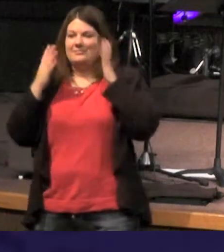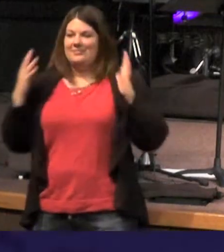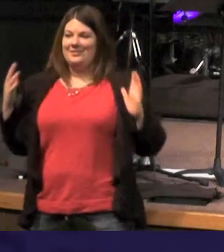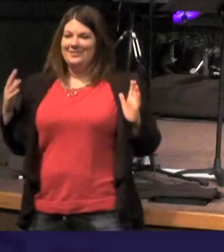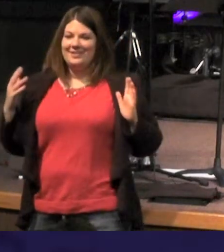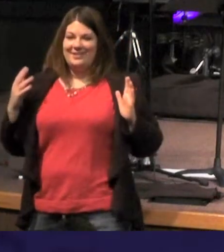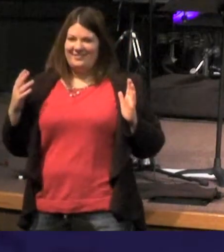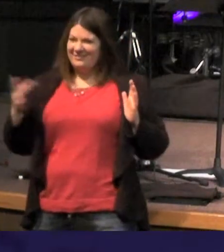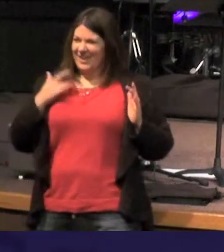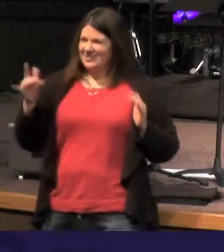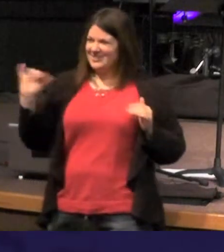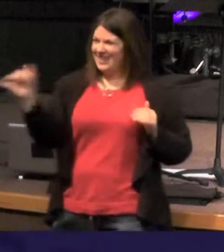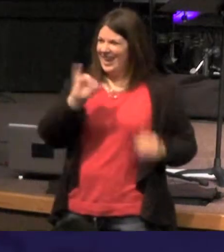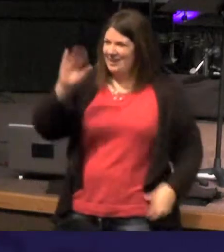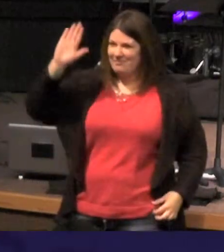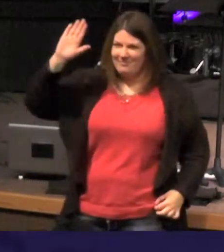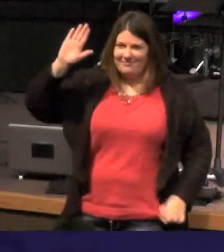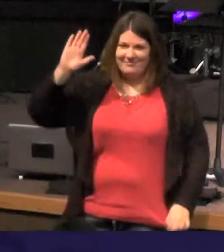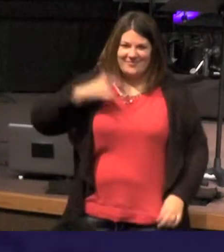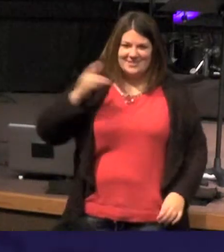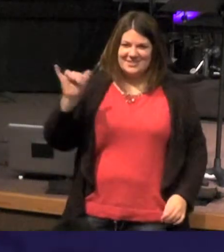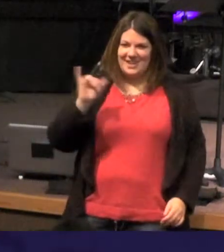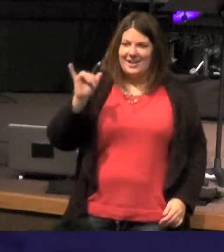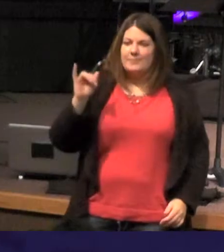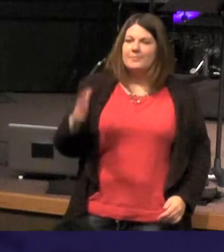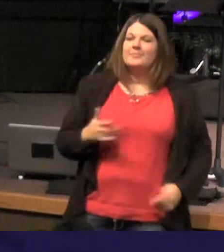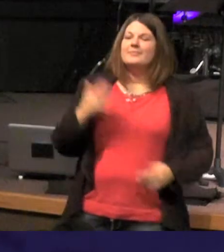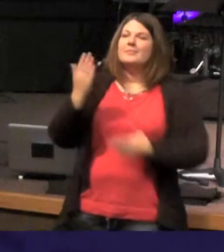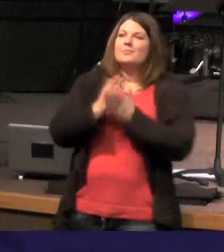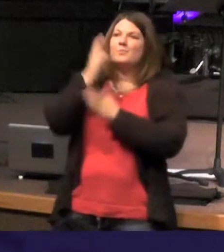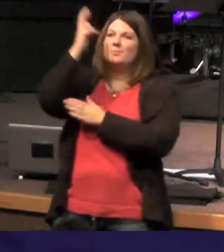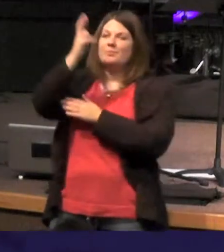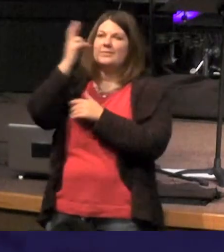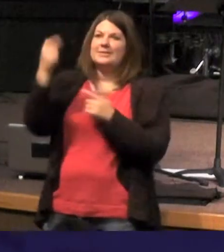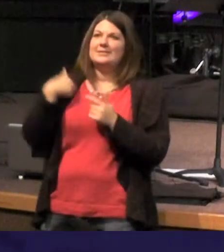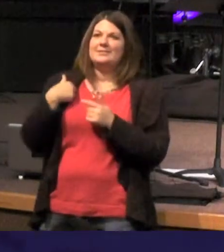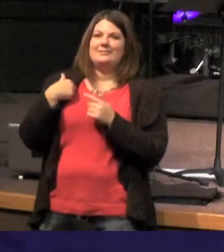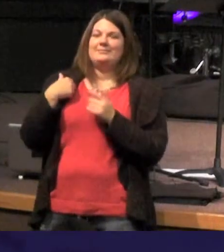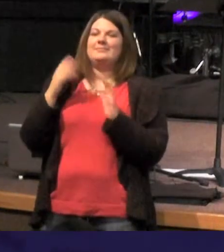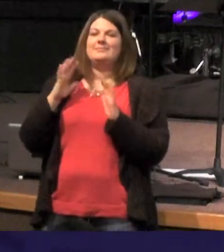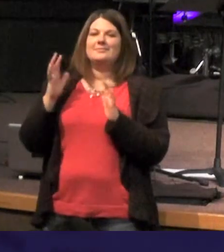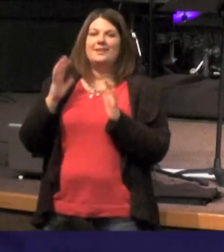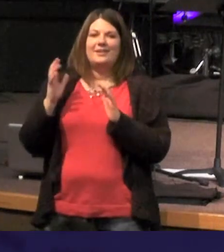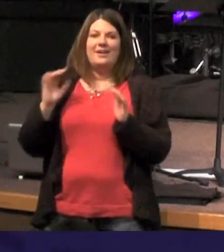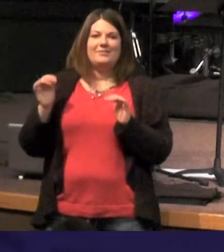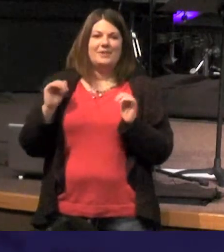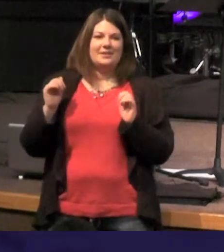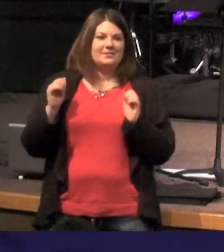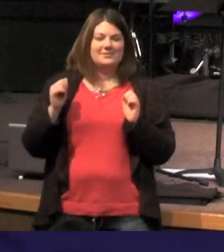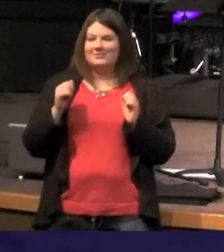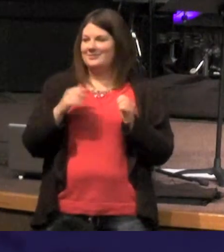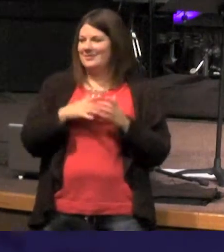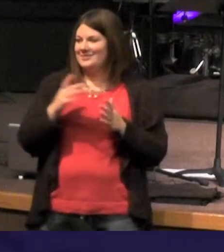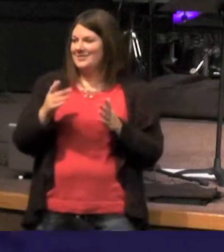anybody else that way - for some reason I just rather set my kids down into that crawl space